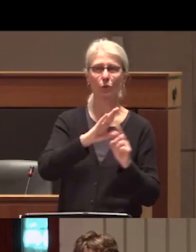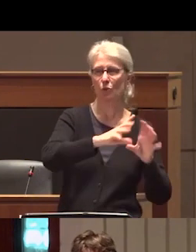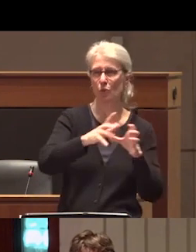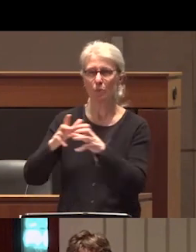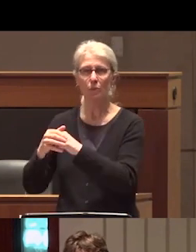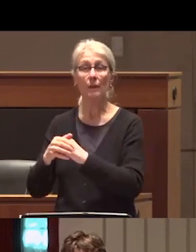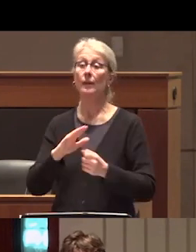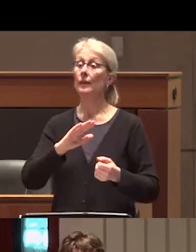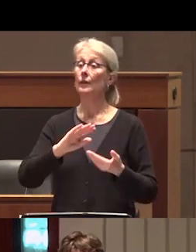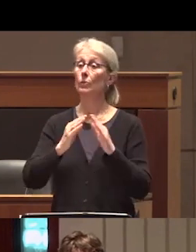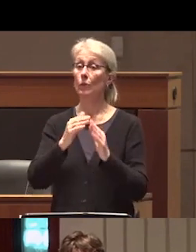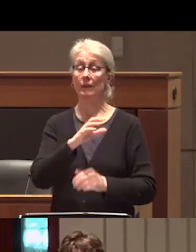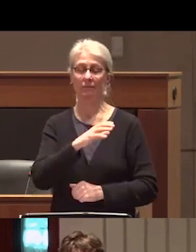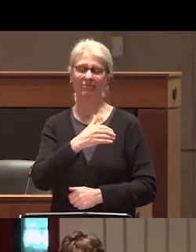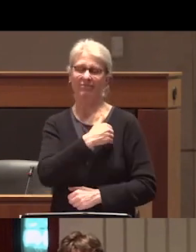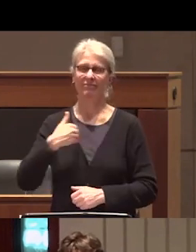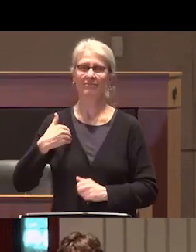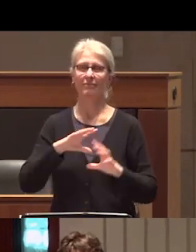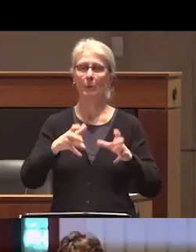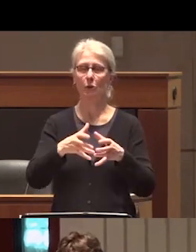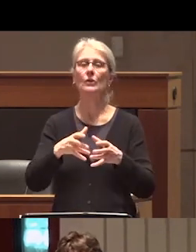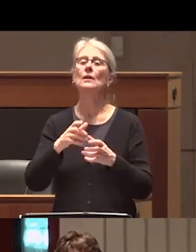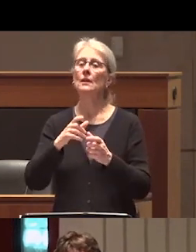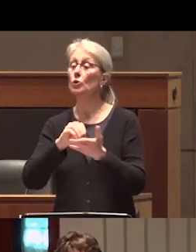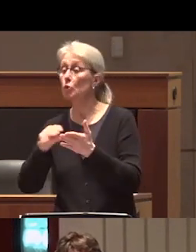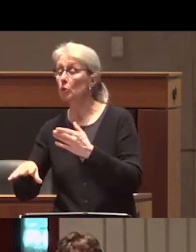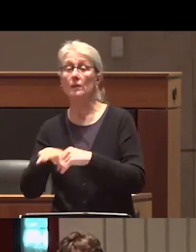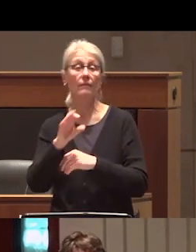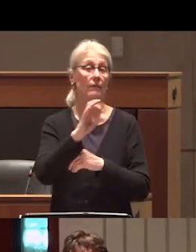membership is partially renewed each year with the intent that students faculty staff and people of